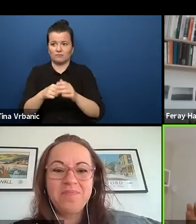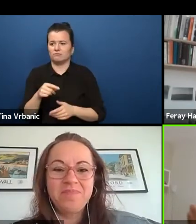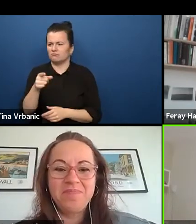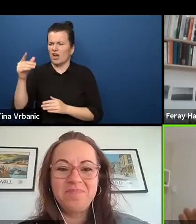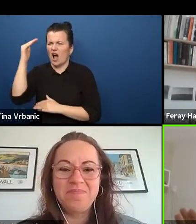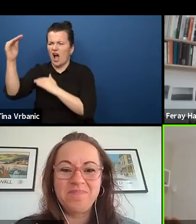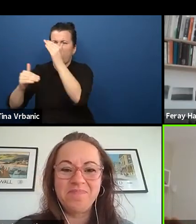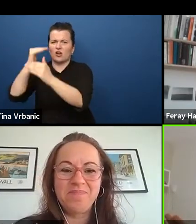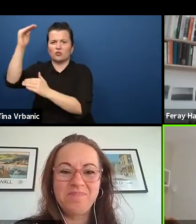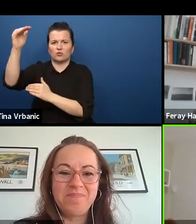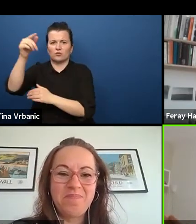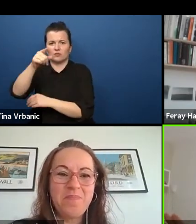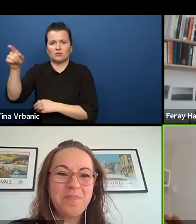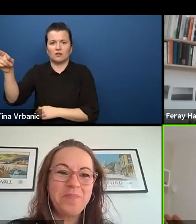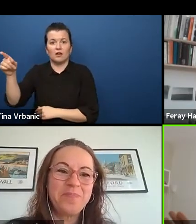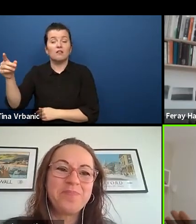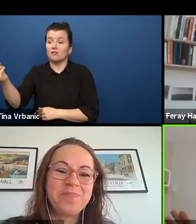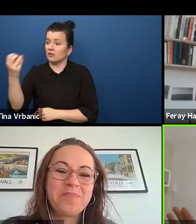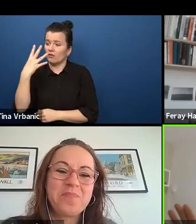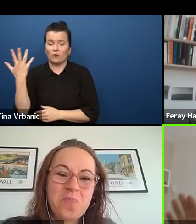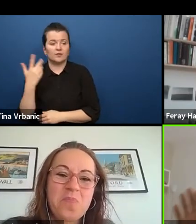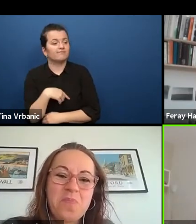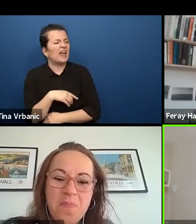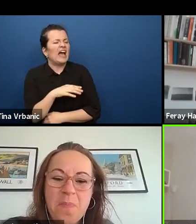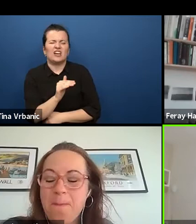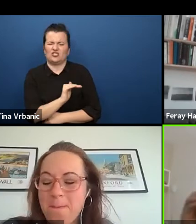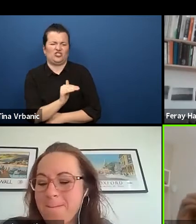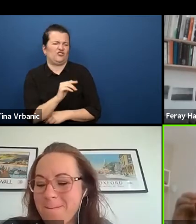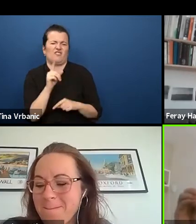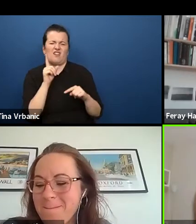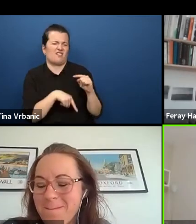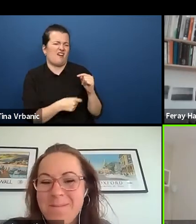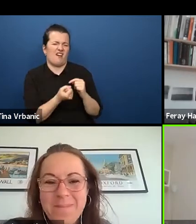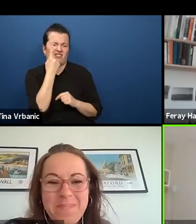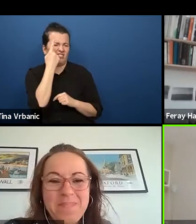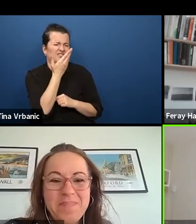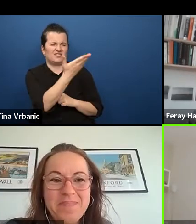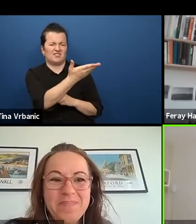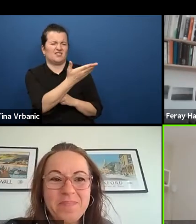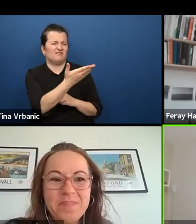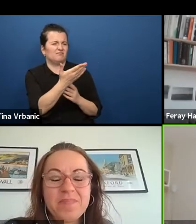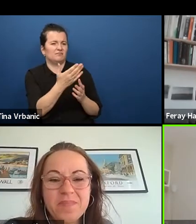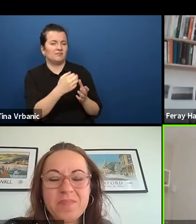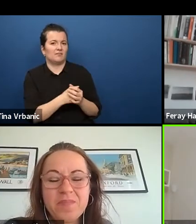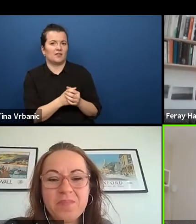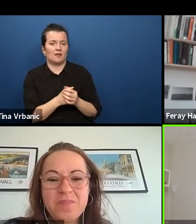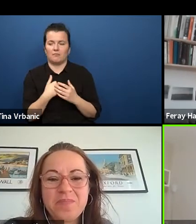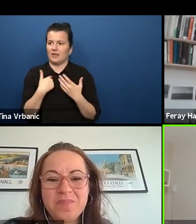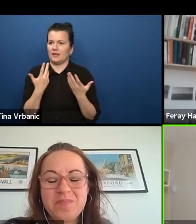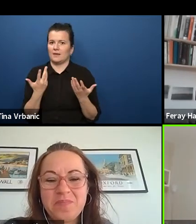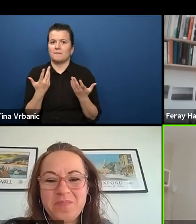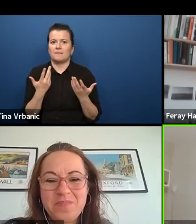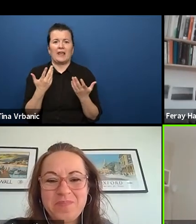the kids don't understand that. And it was so, sorry for my language, fucked up.